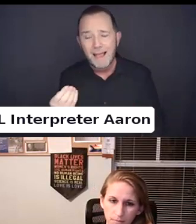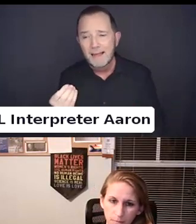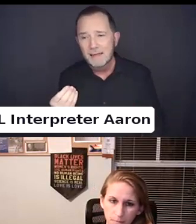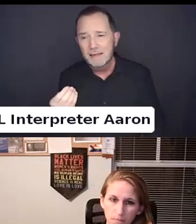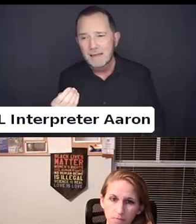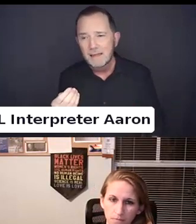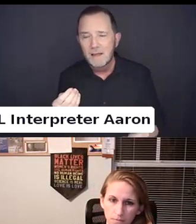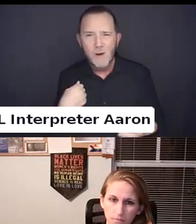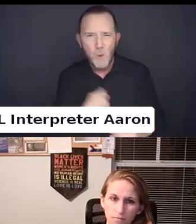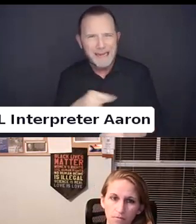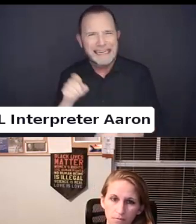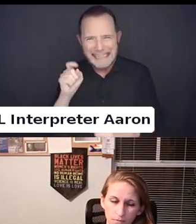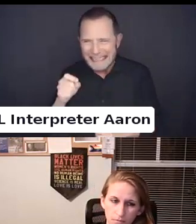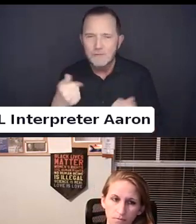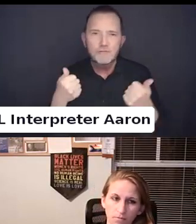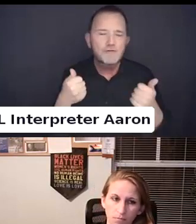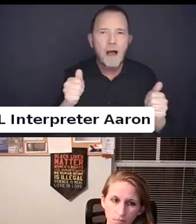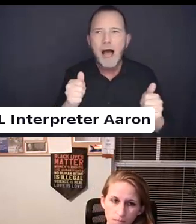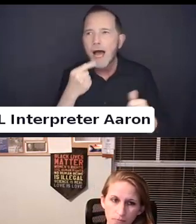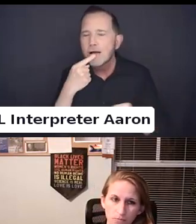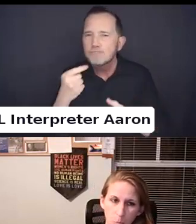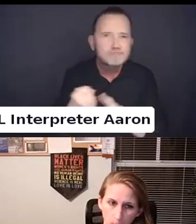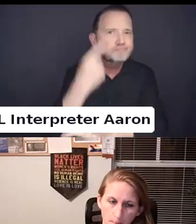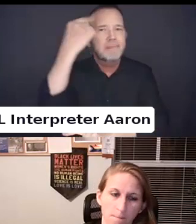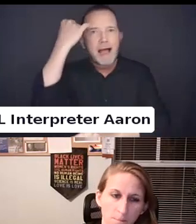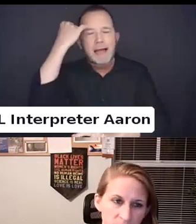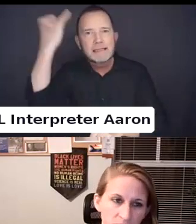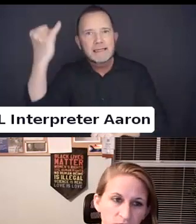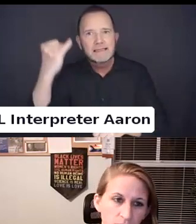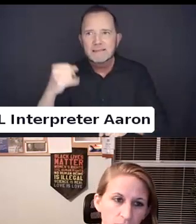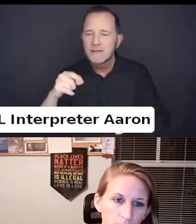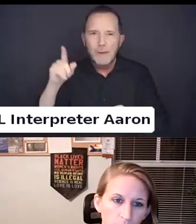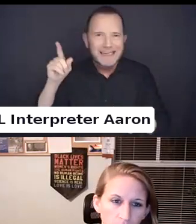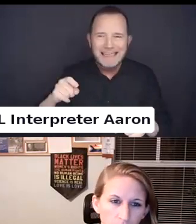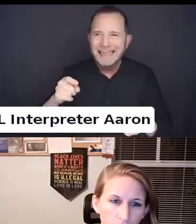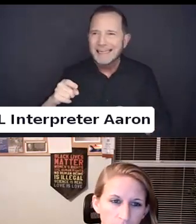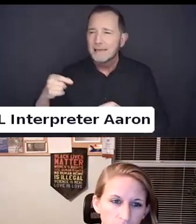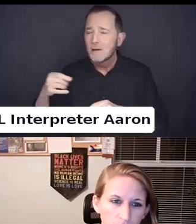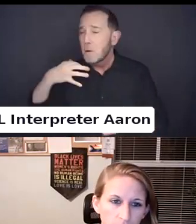He needs to be multidisciplinary. Multigenerational. It needs to look like this.